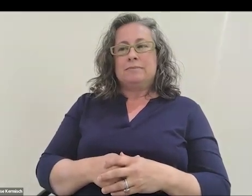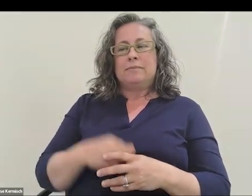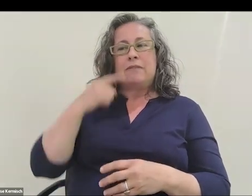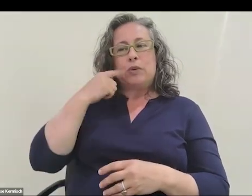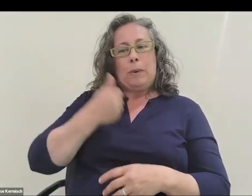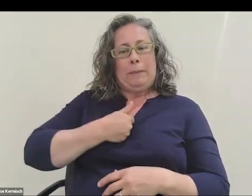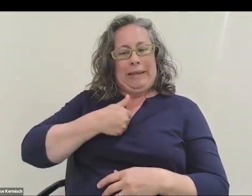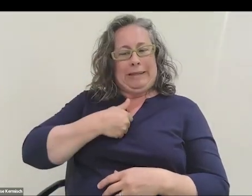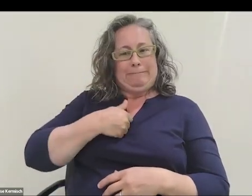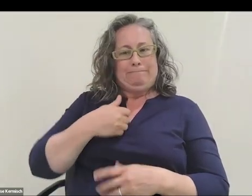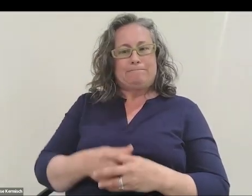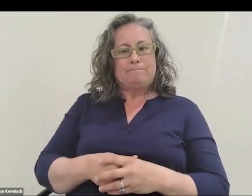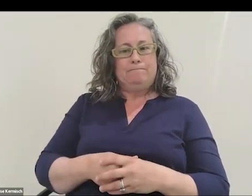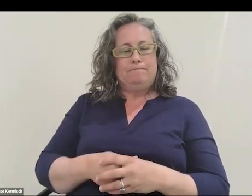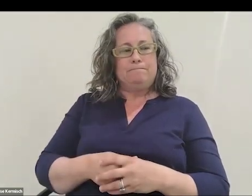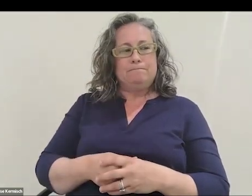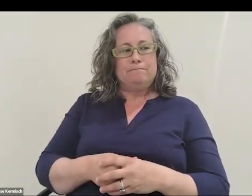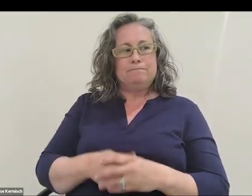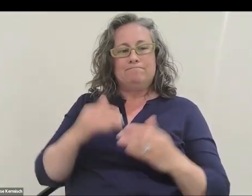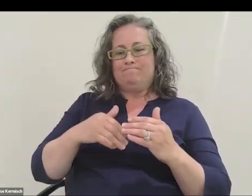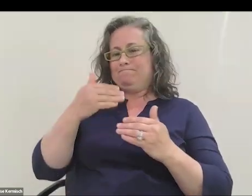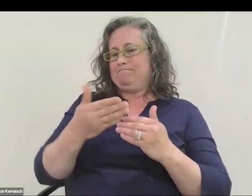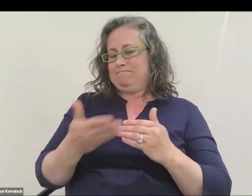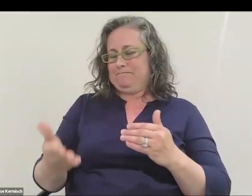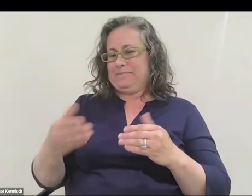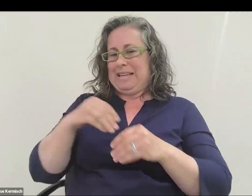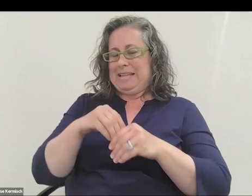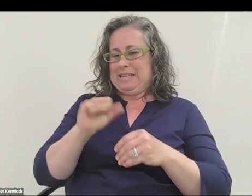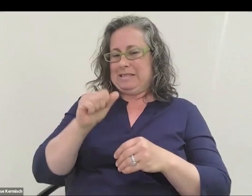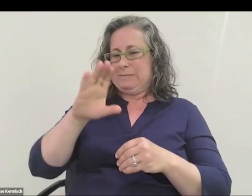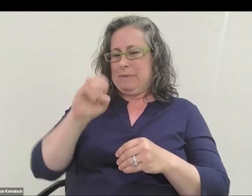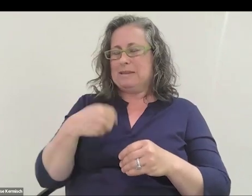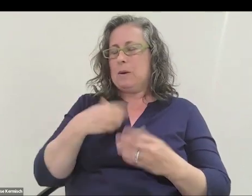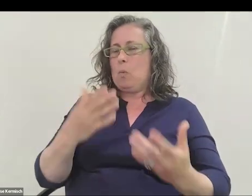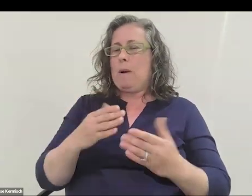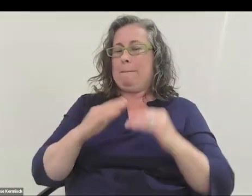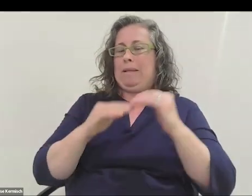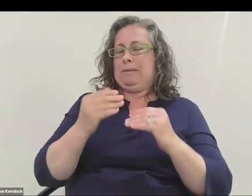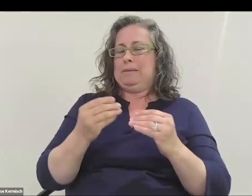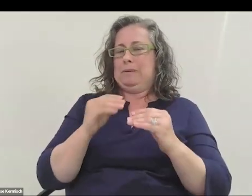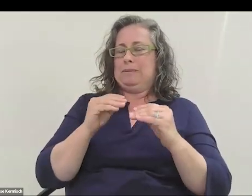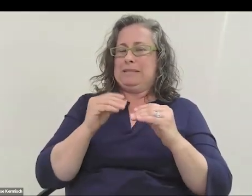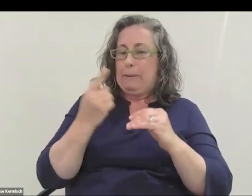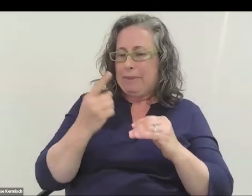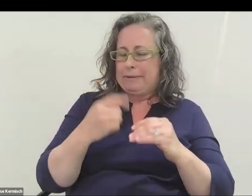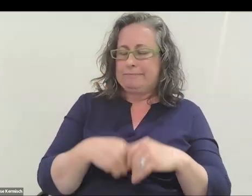I think for me, at least my next thing in space, I want to build something. I'm really curious